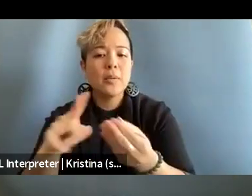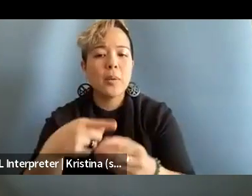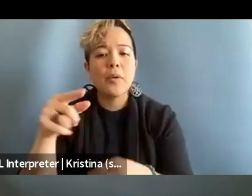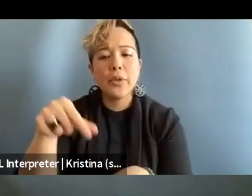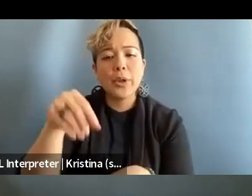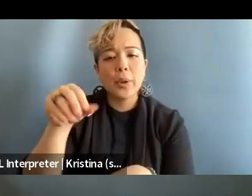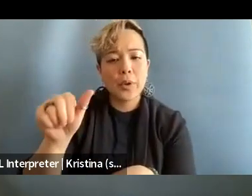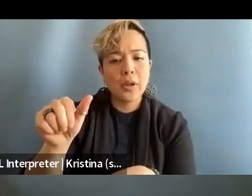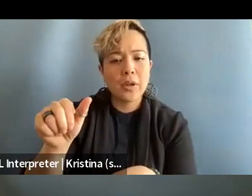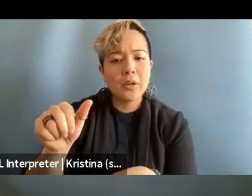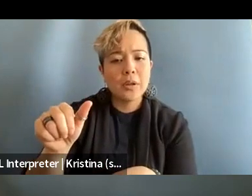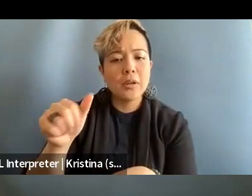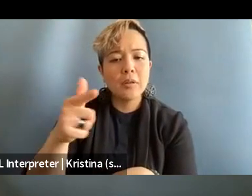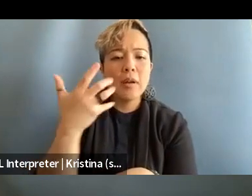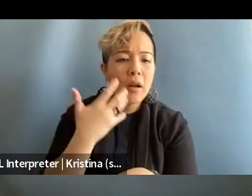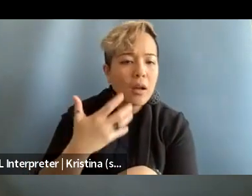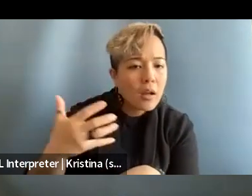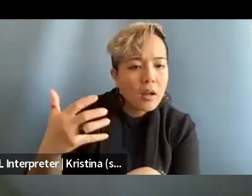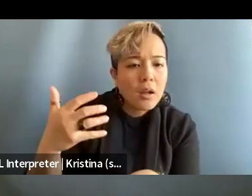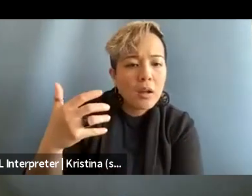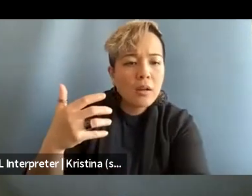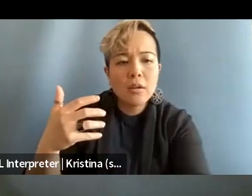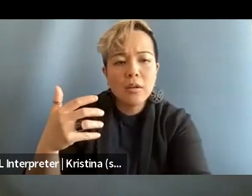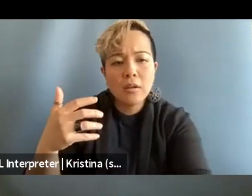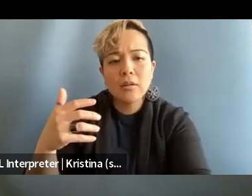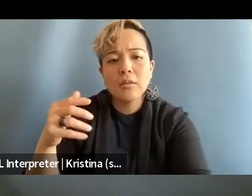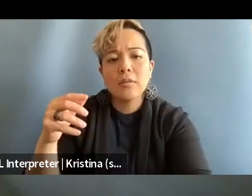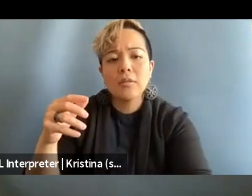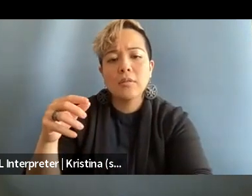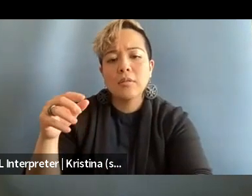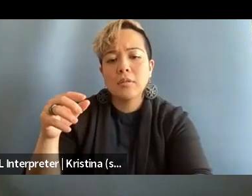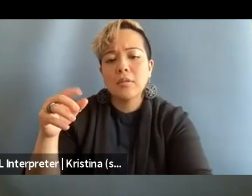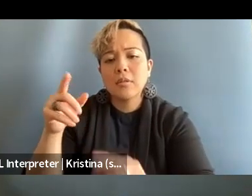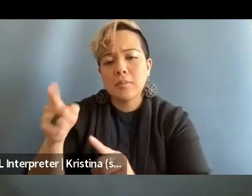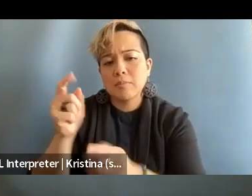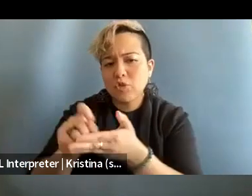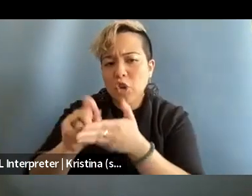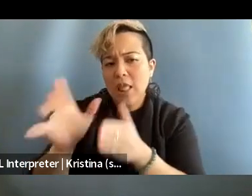which is Emily Vialli, who's in her own way, who is a journalist and also an expert